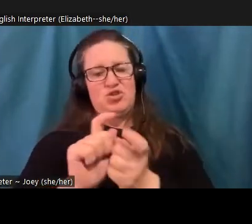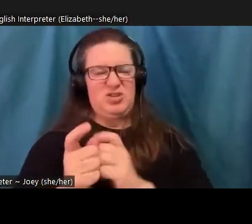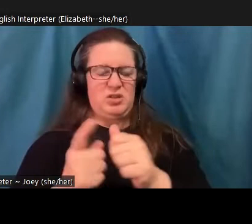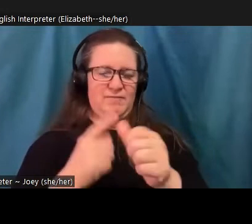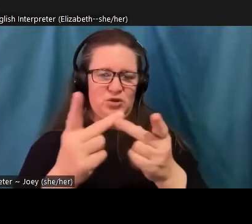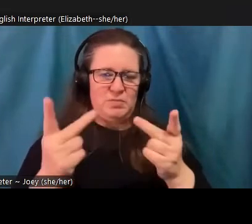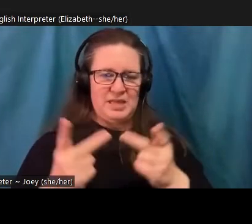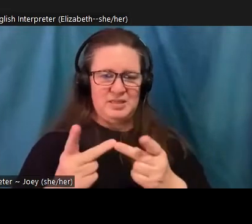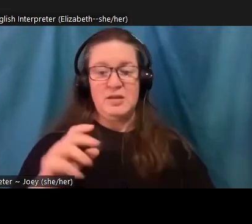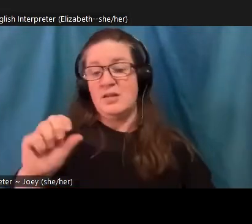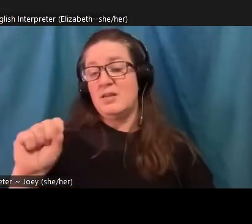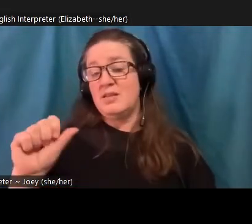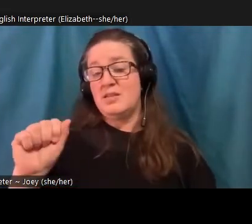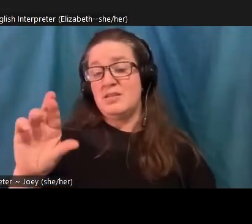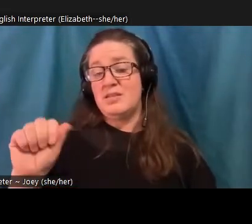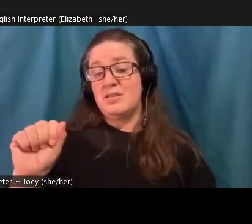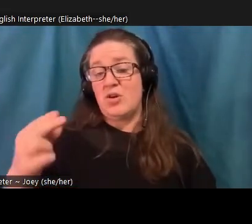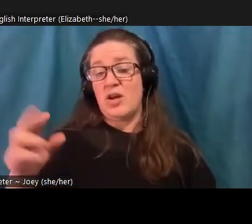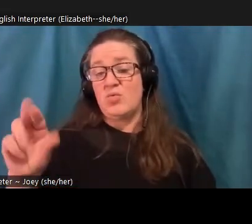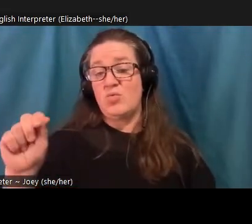this new book has another really short piece coming out that